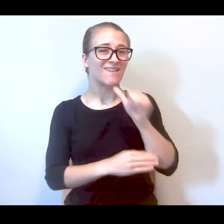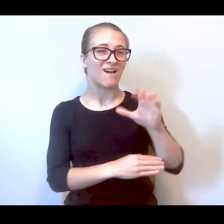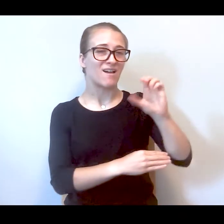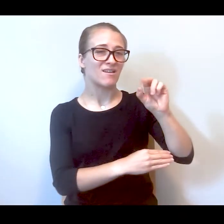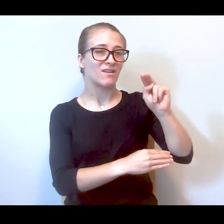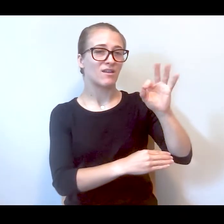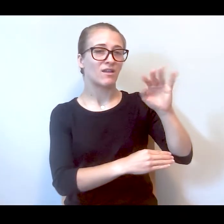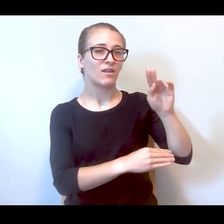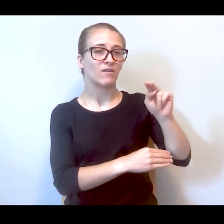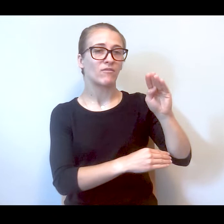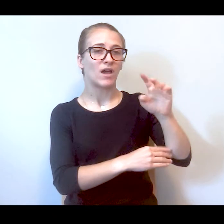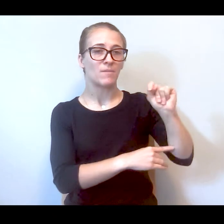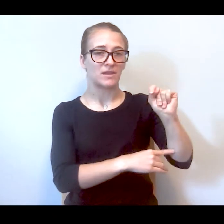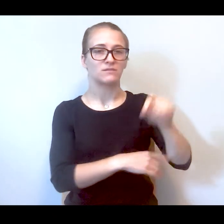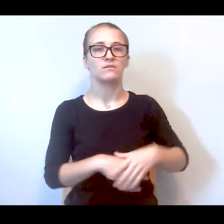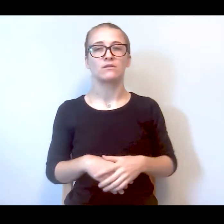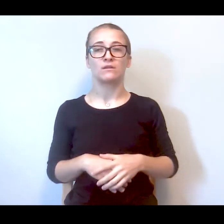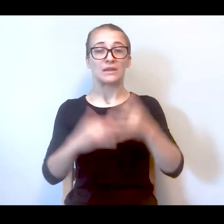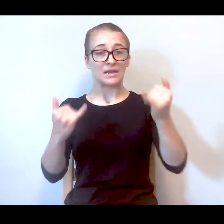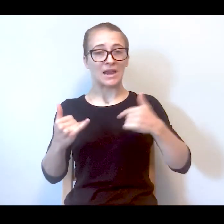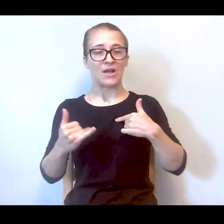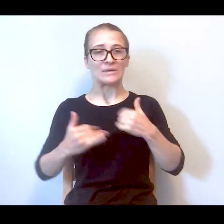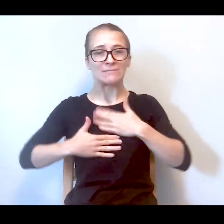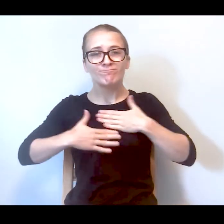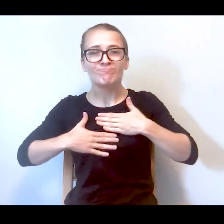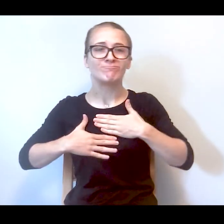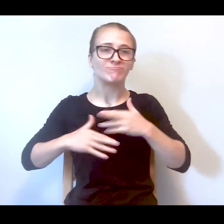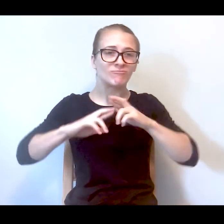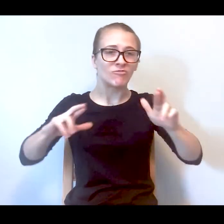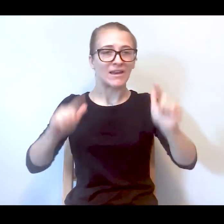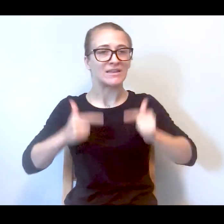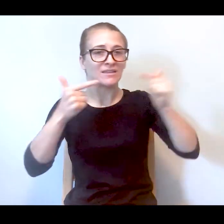against non-confinement. So with that framework for discussion, I'm eager to